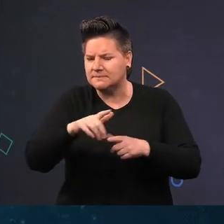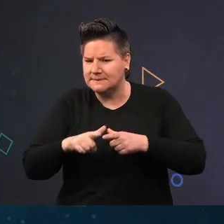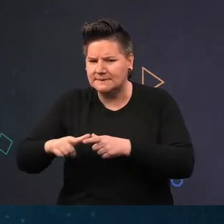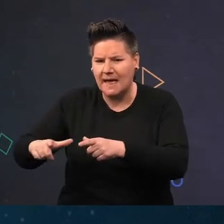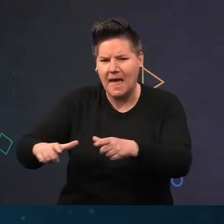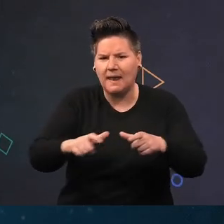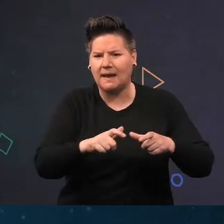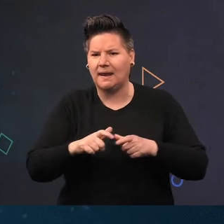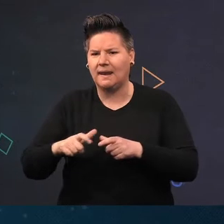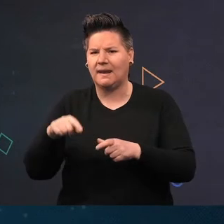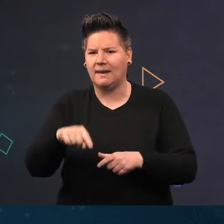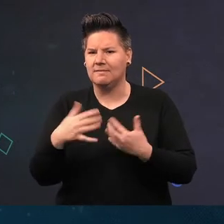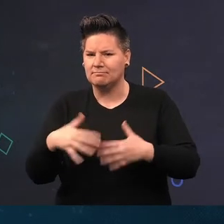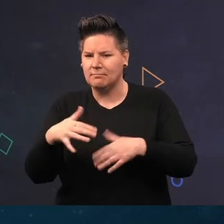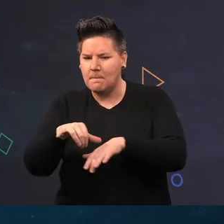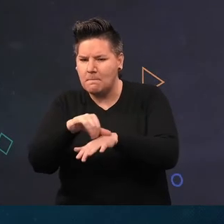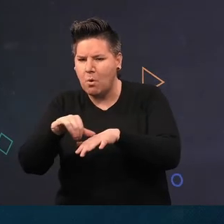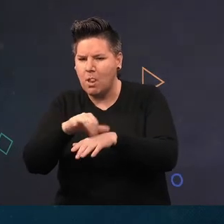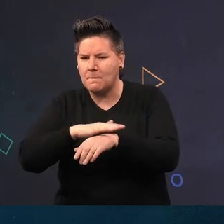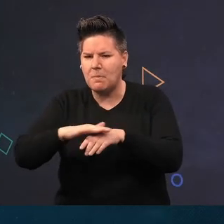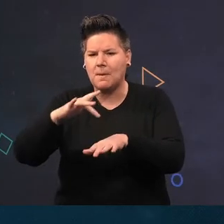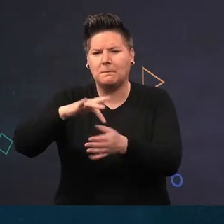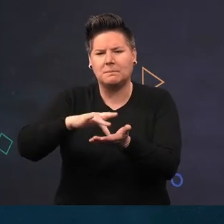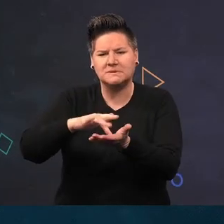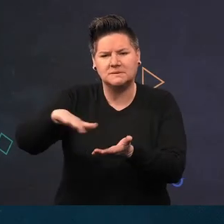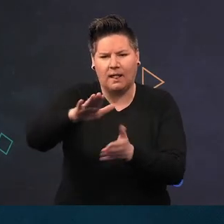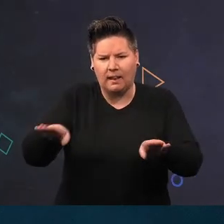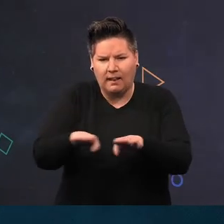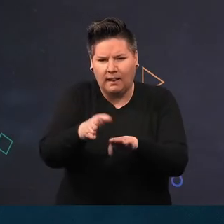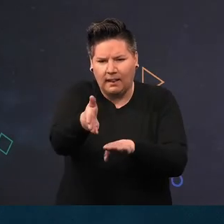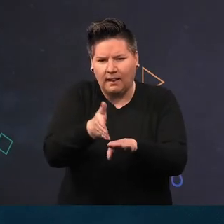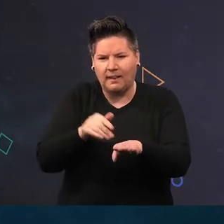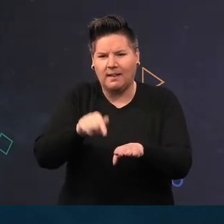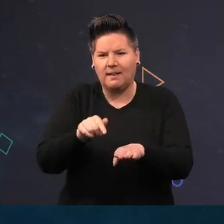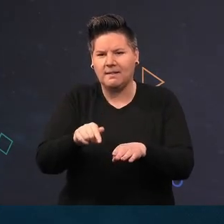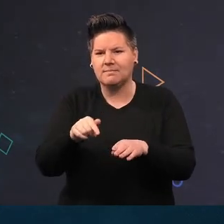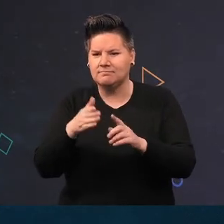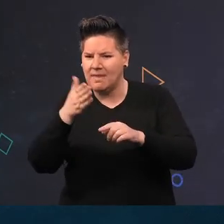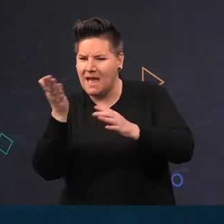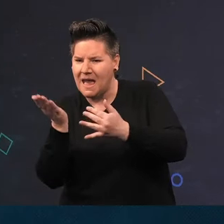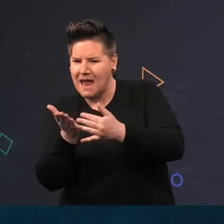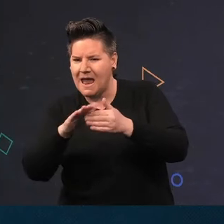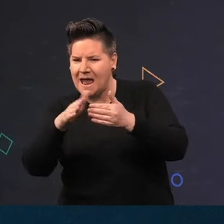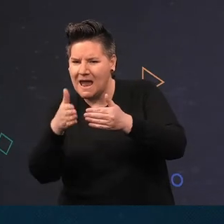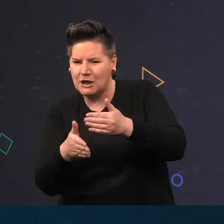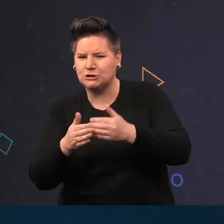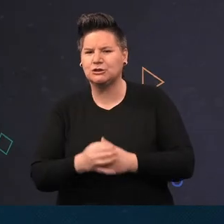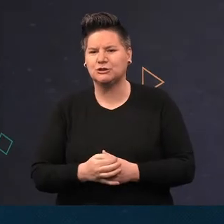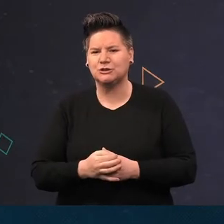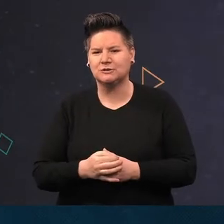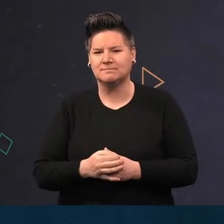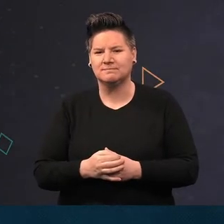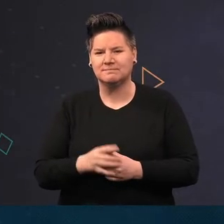and you can see the the bald patch in the middle. You can also see the well defined edge of the